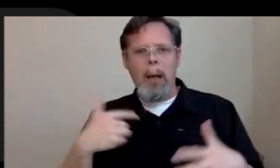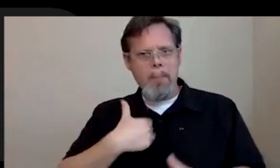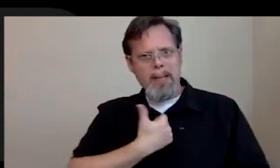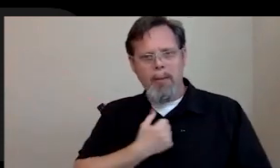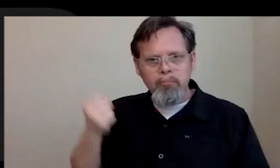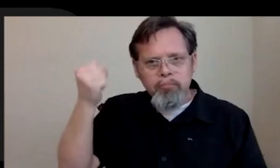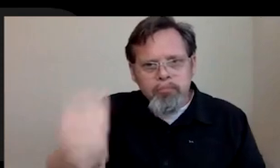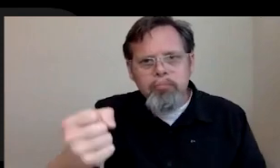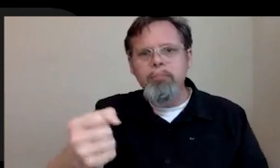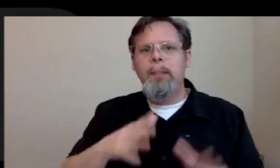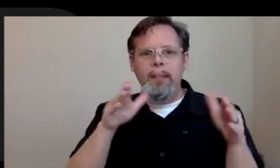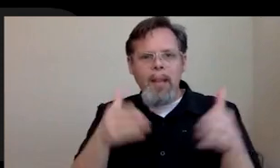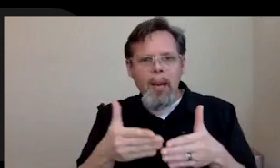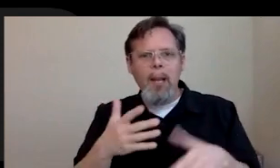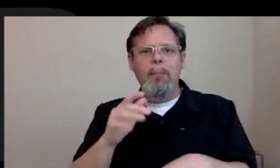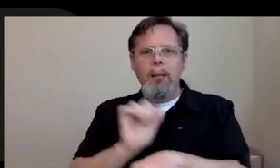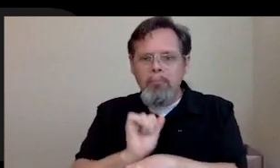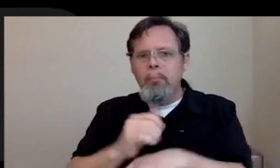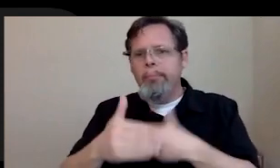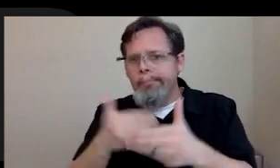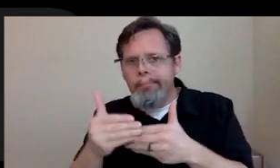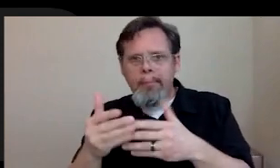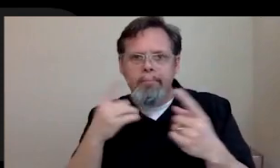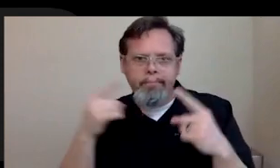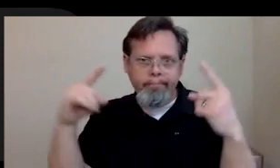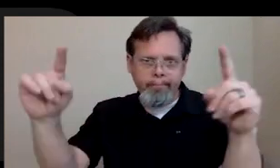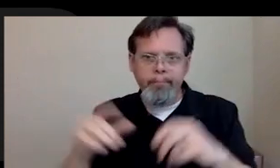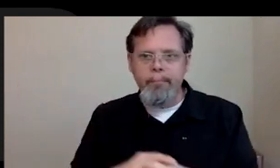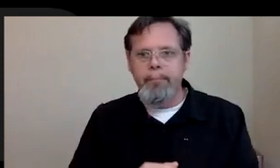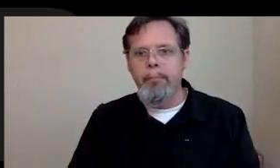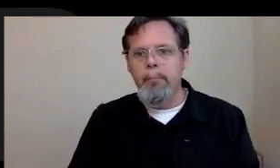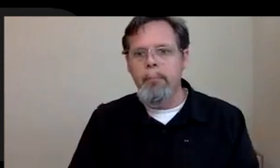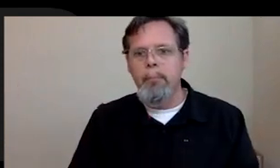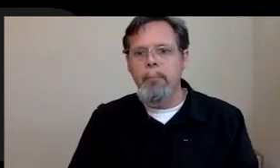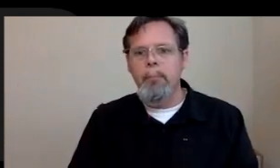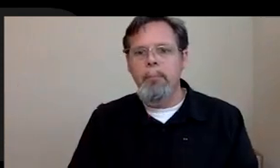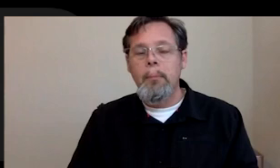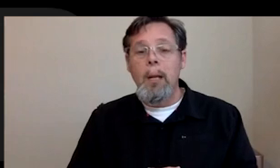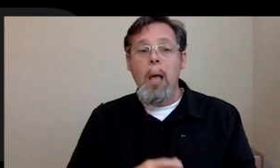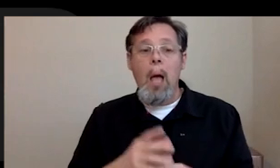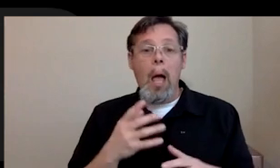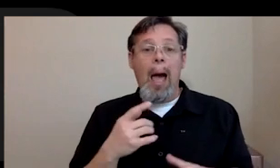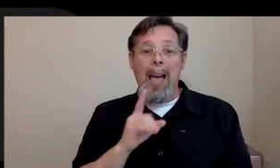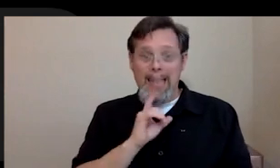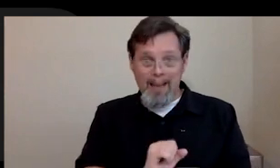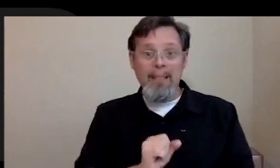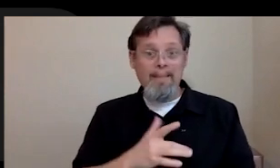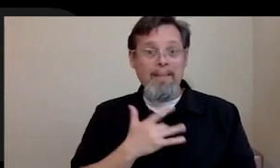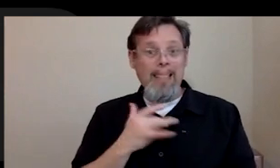going to dedicate myself to getting the results that I need in order to be successful here. I definitely feel like an outsider still in a lot of